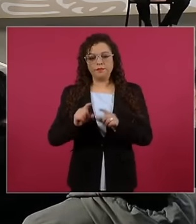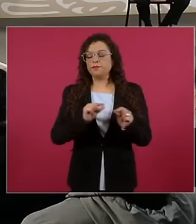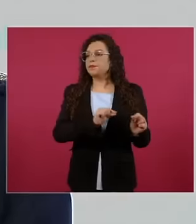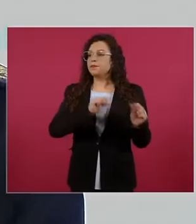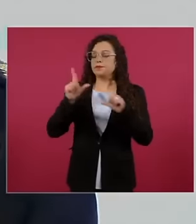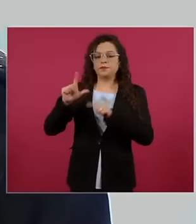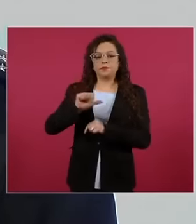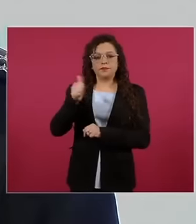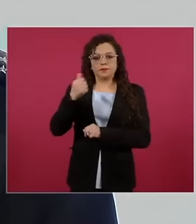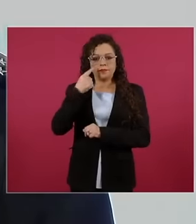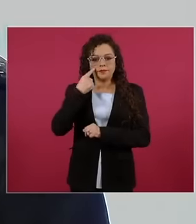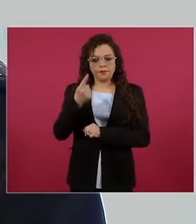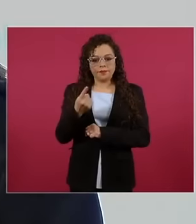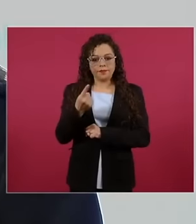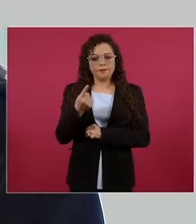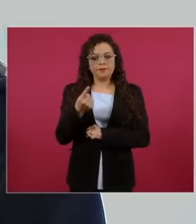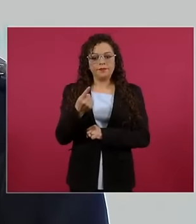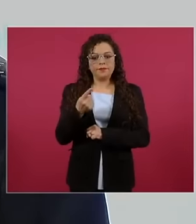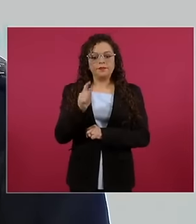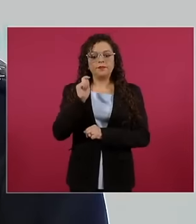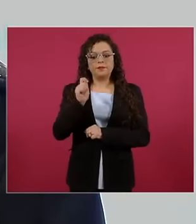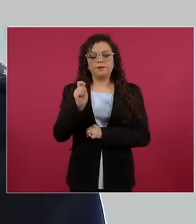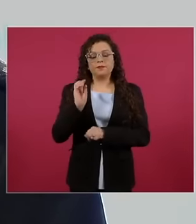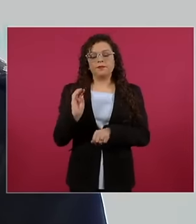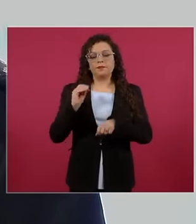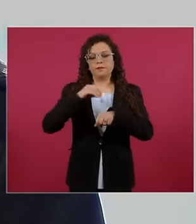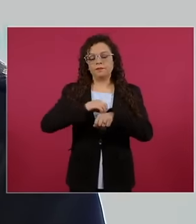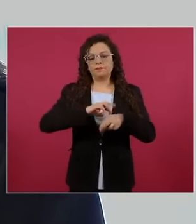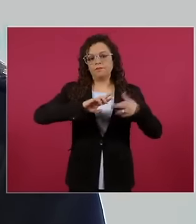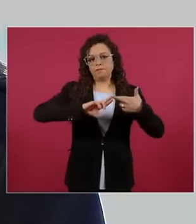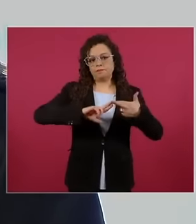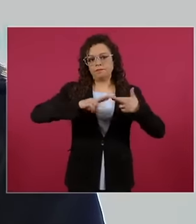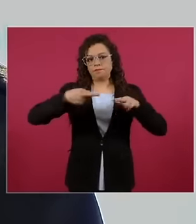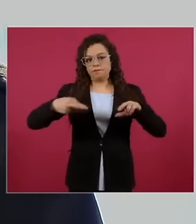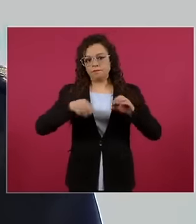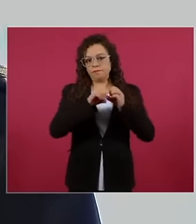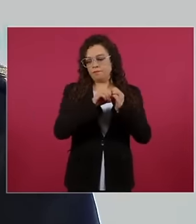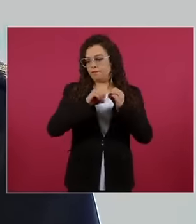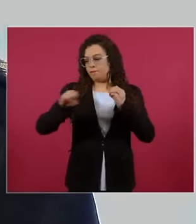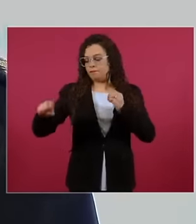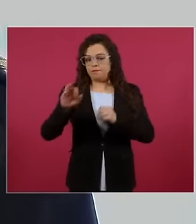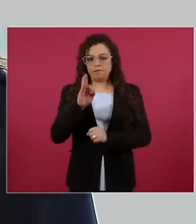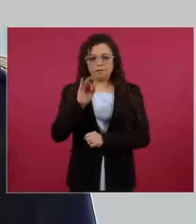carrying out is the installation of fiber optics, it is a debt that is owed to the populations